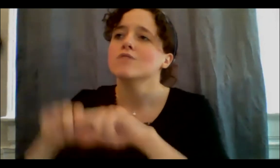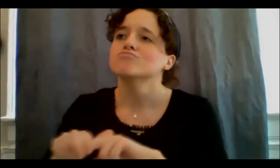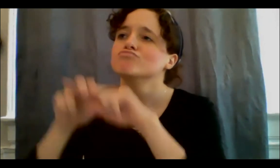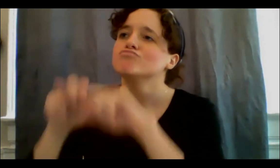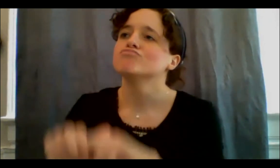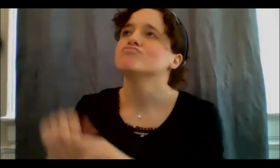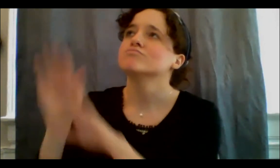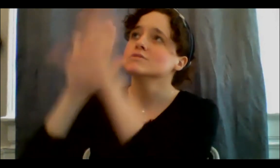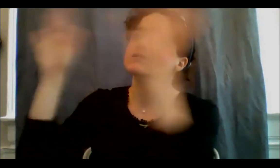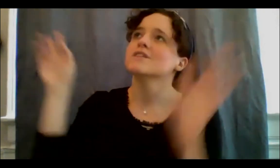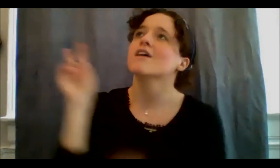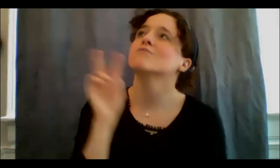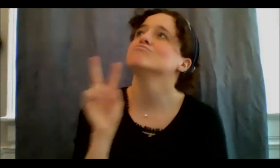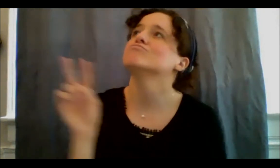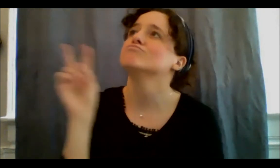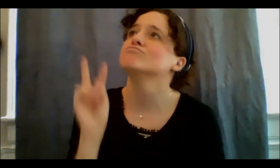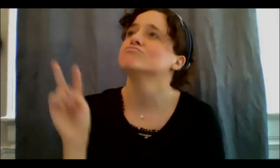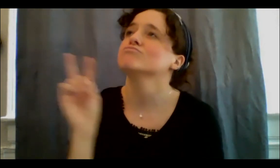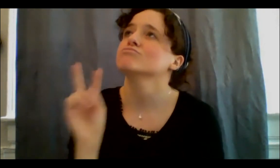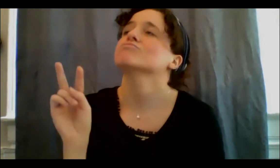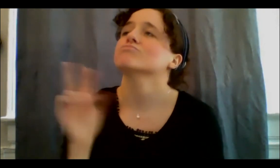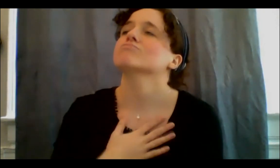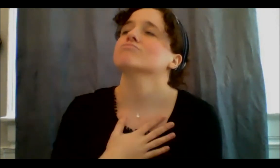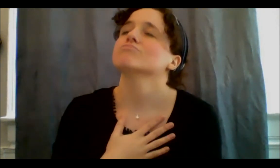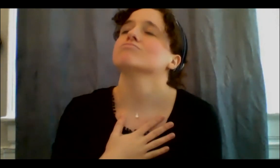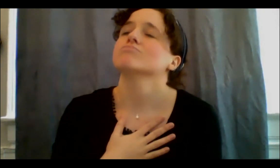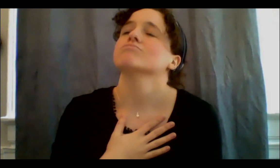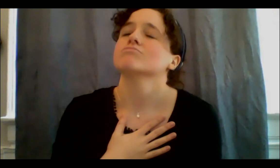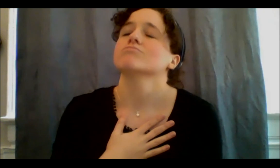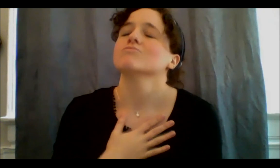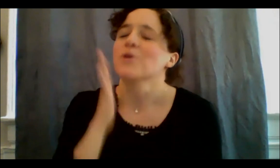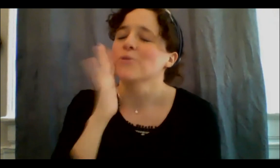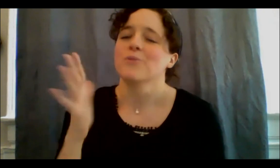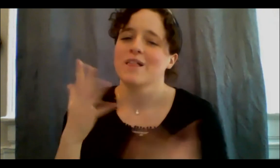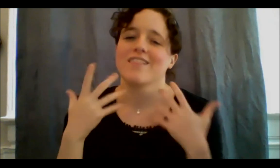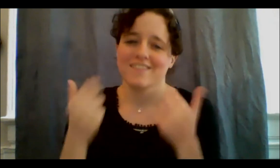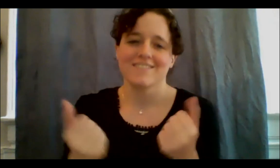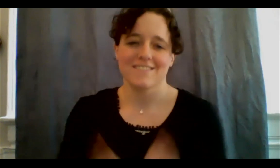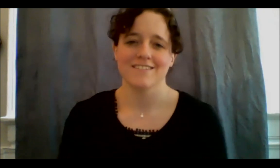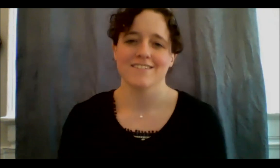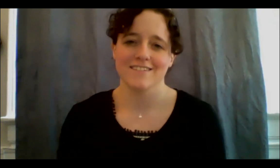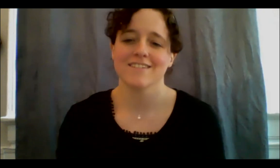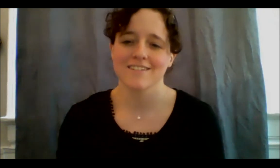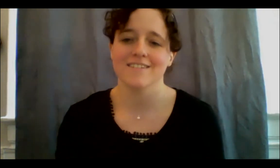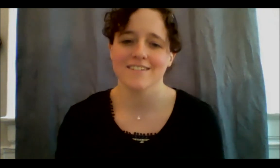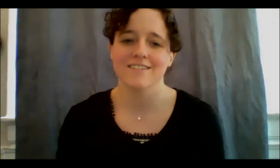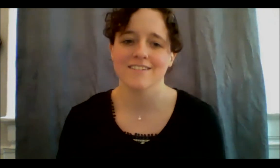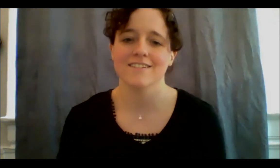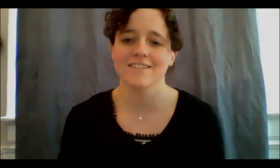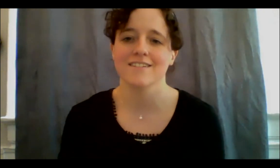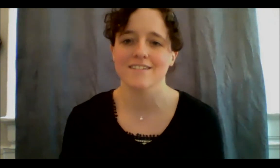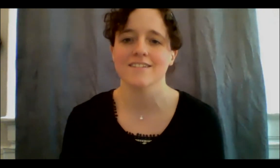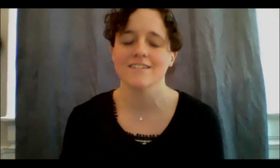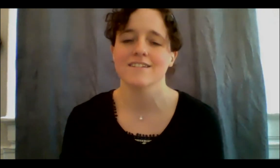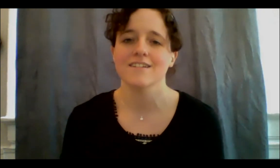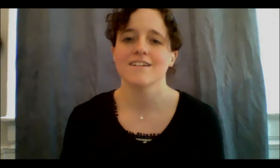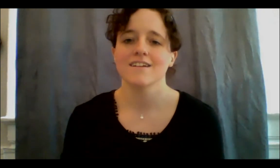and that is gonna— that will heal me too. So, anyways, we find these moments of joy